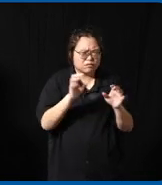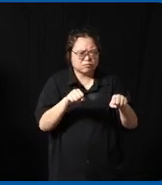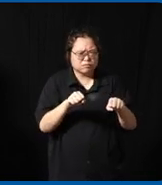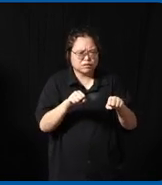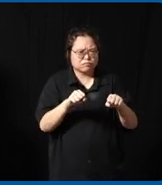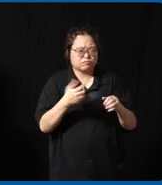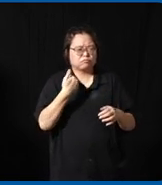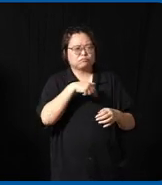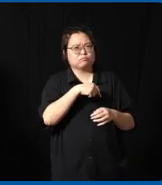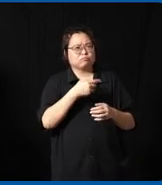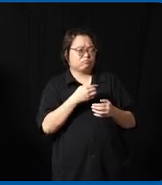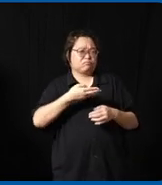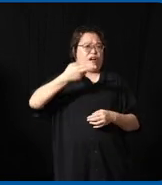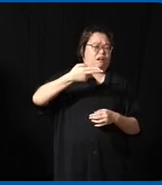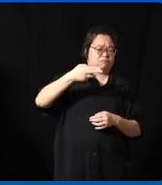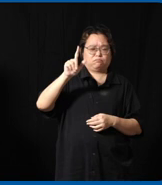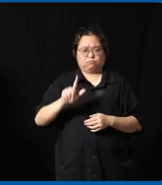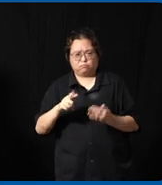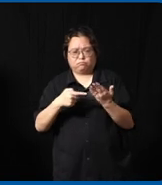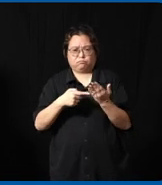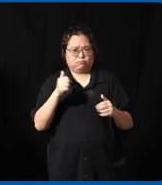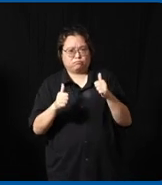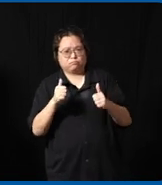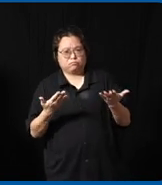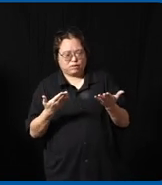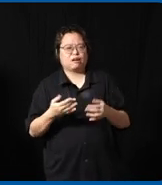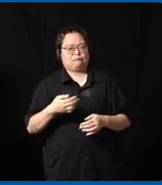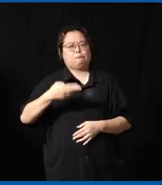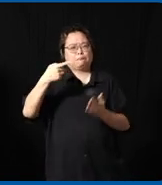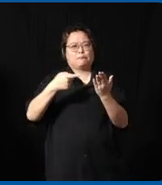the high tech I mean it's always very attractive to always go for high tech Solutions but there's